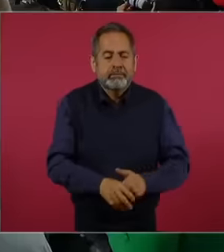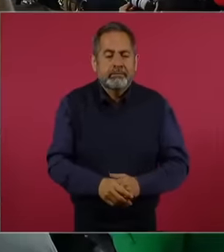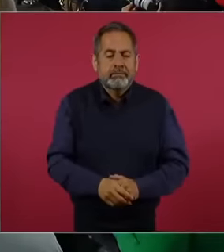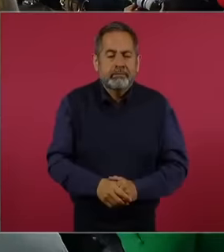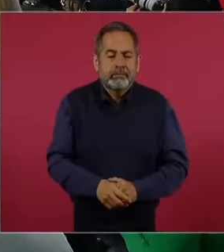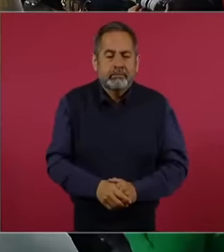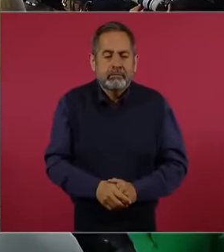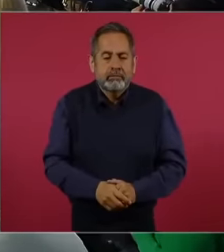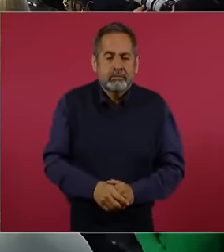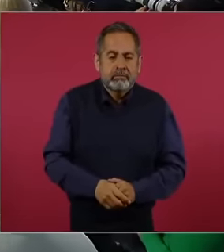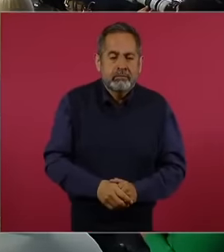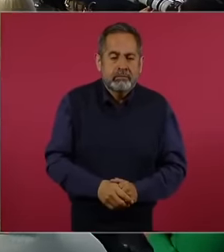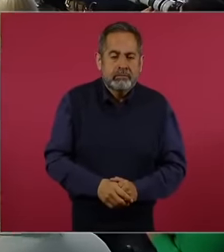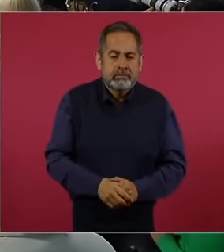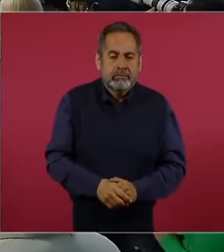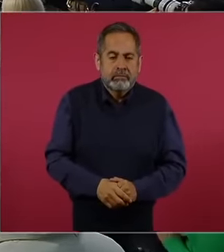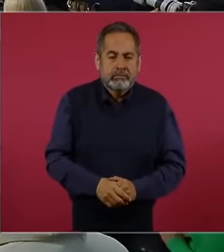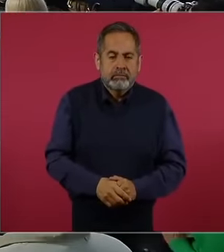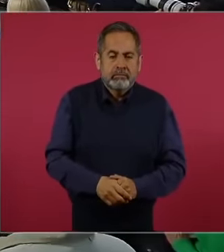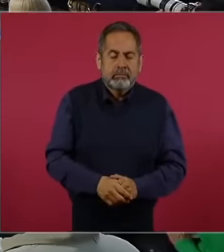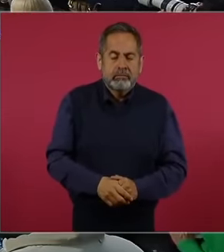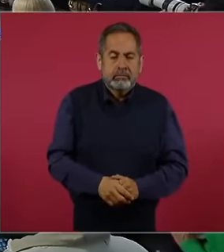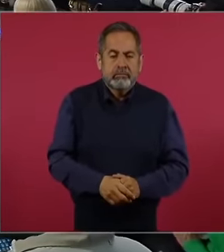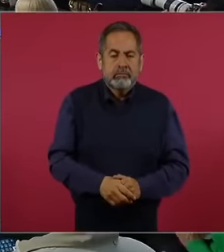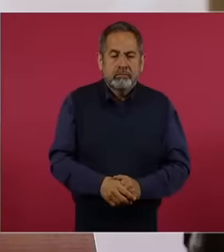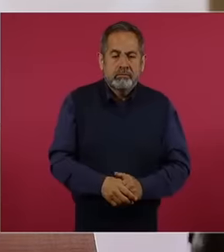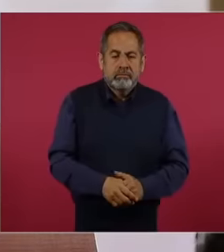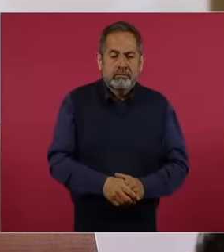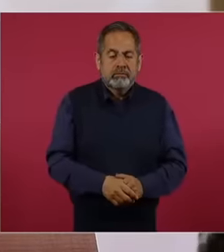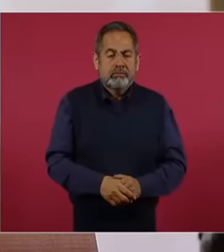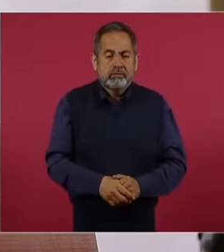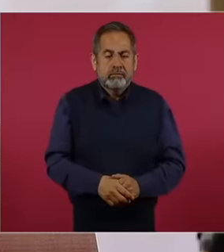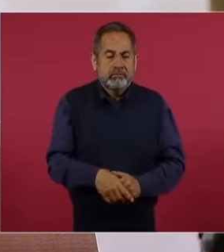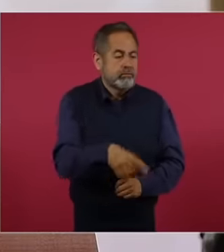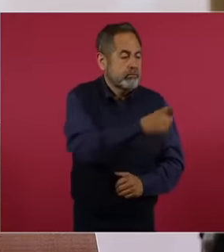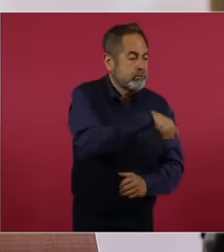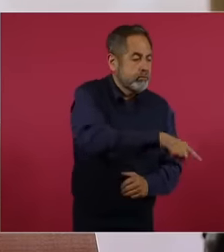those around them, their friends,